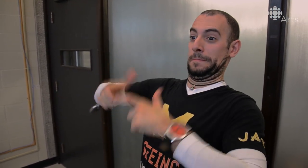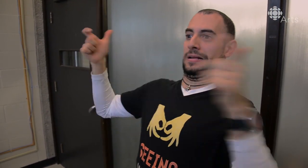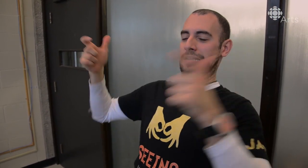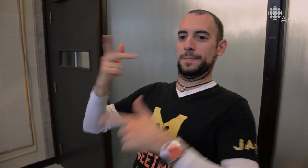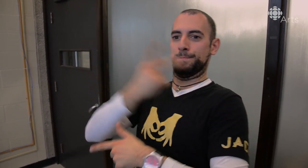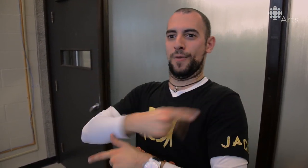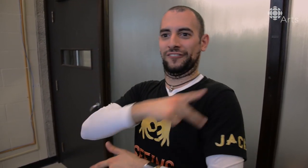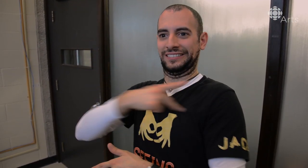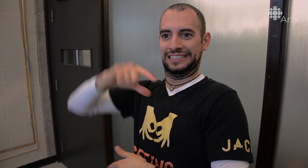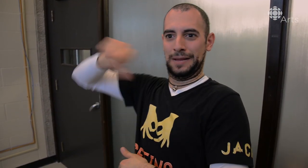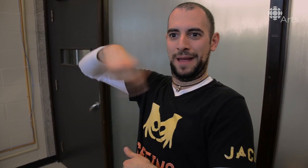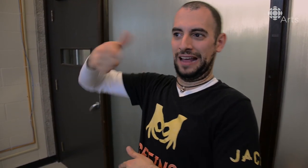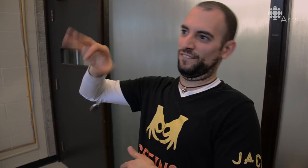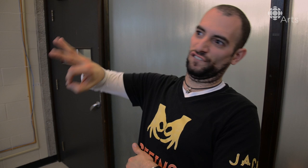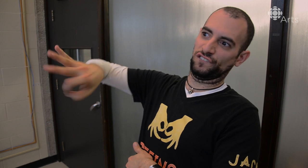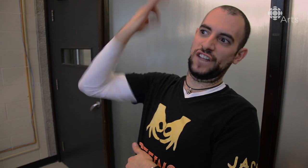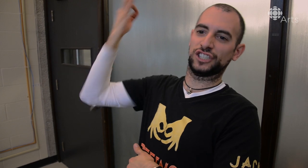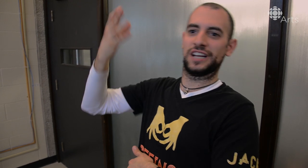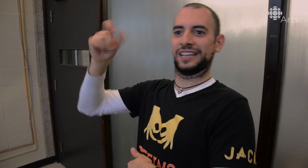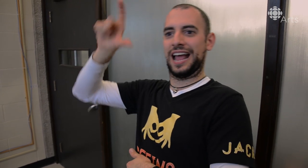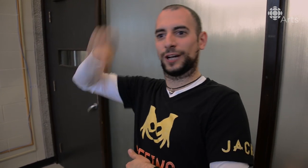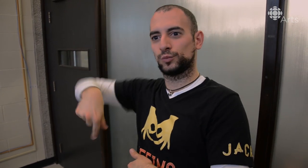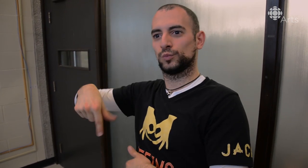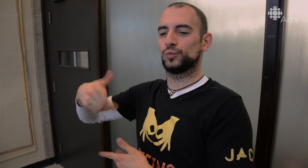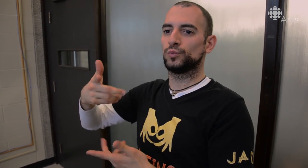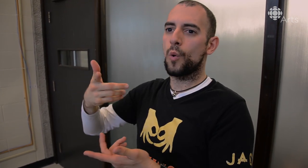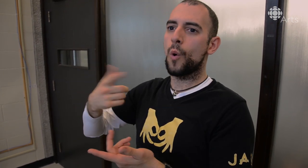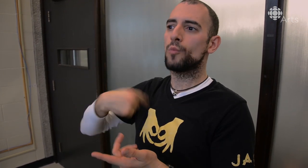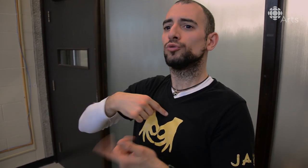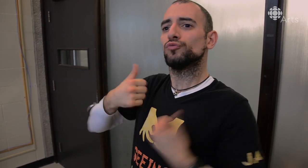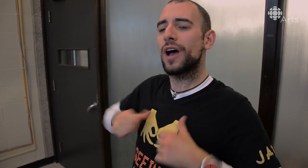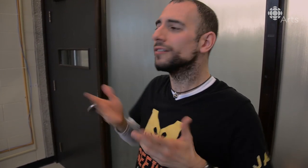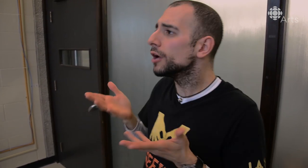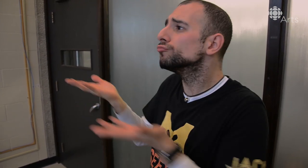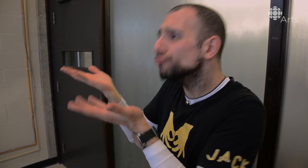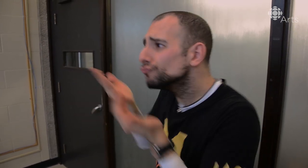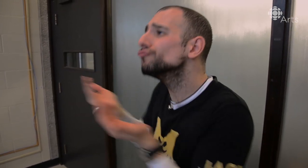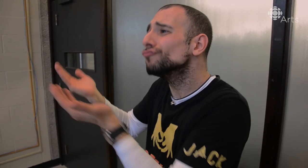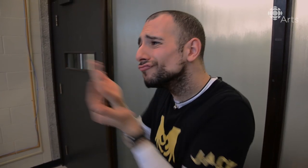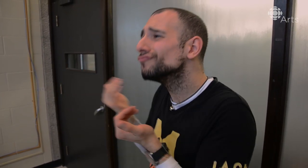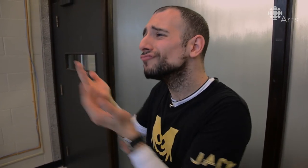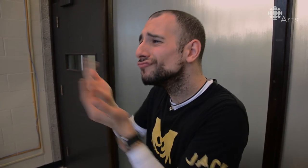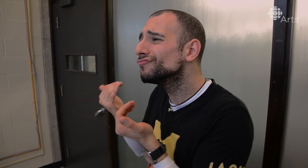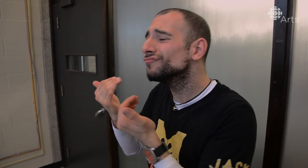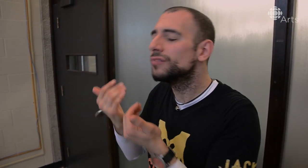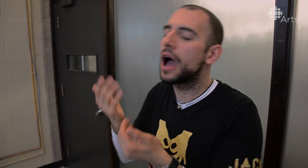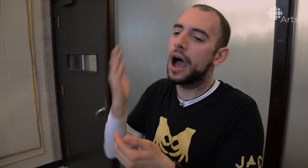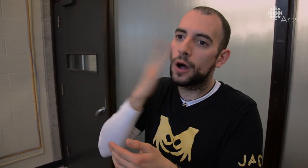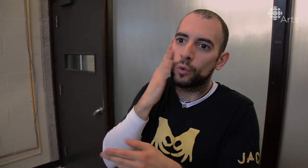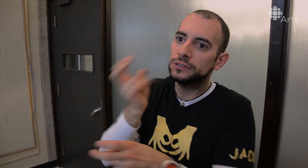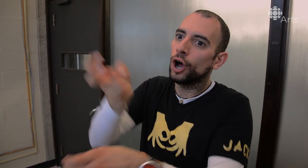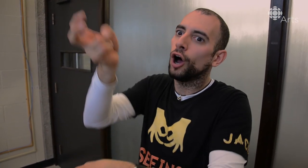In the province of Québec, it's the French LSQ community, so it takes a lot to encourage them to be involved.